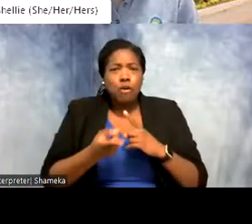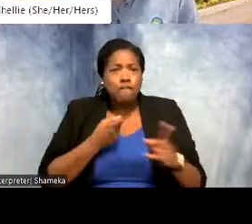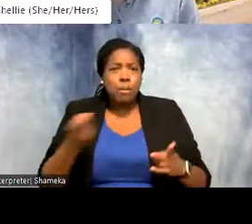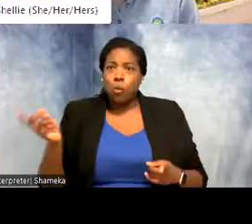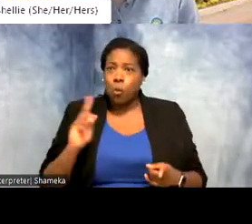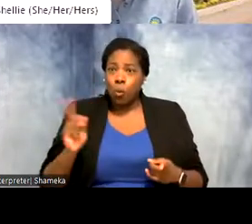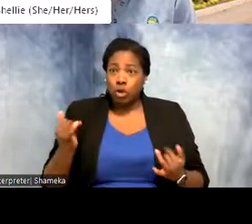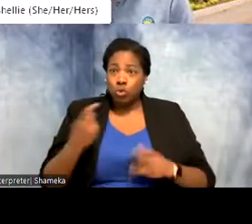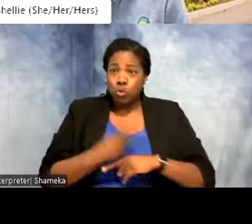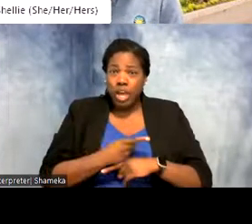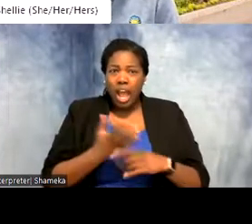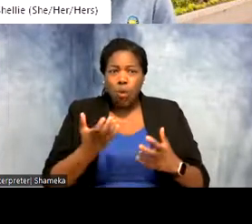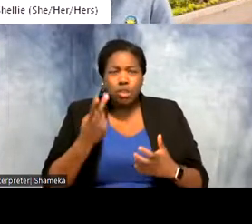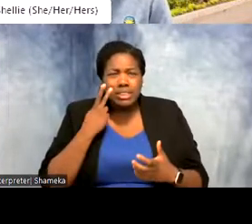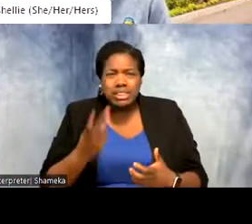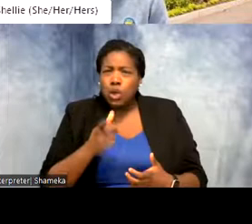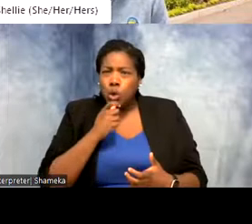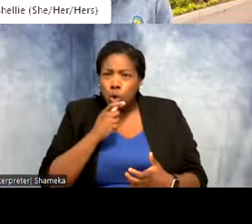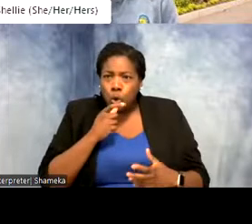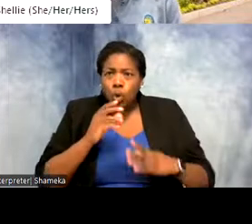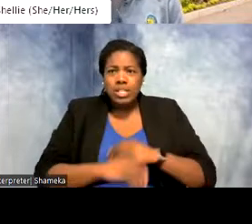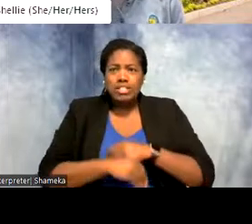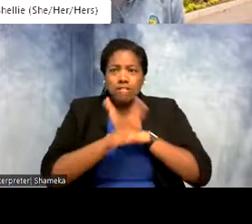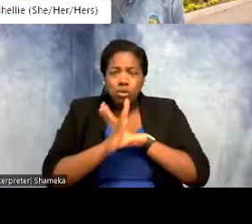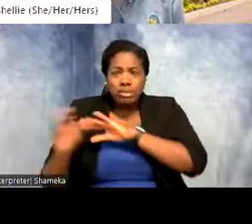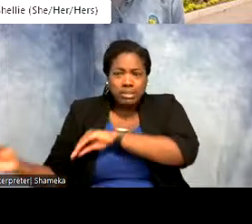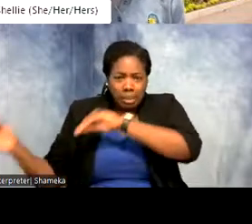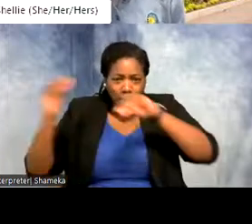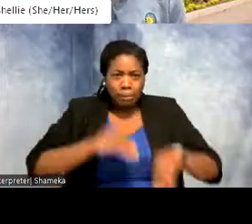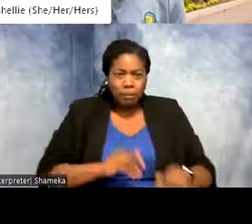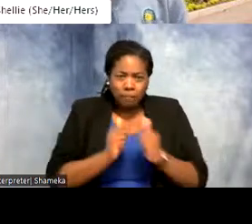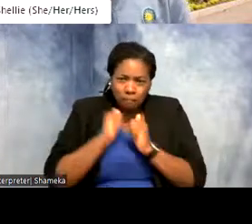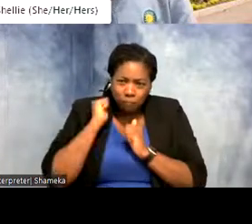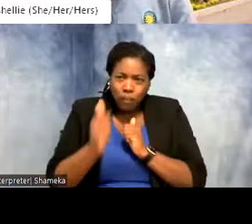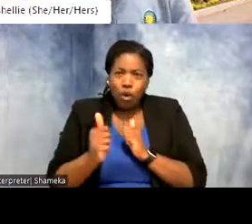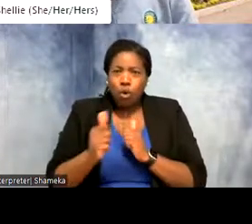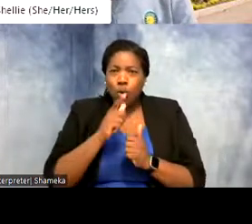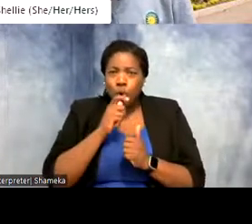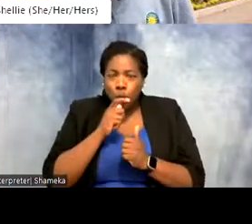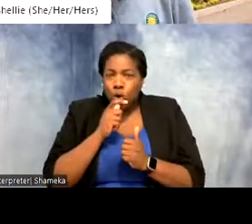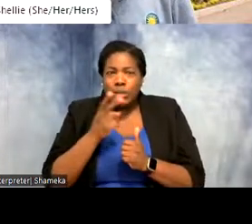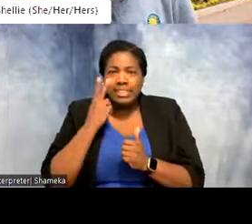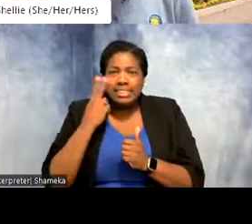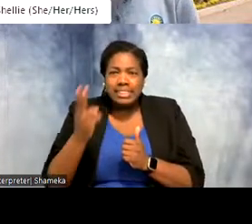from. I want to see who is virtually migrating the furthest. And let's see what our poll says.